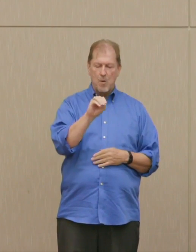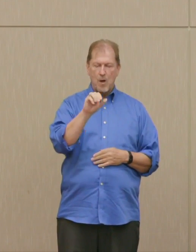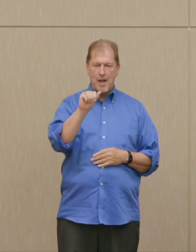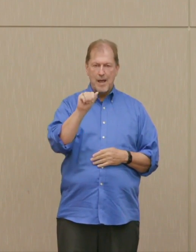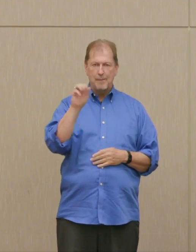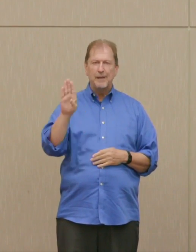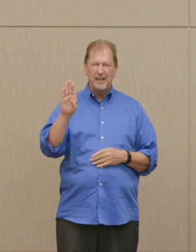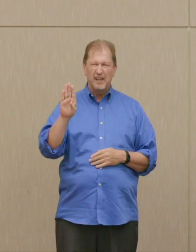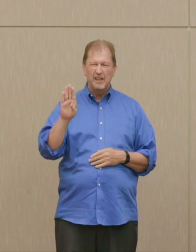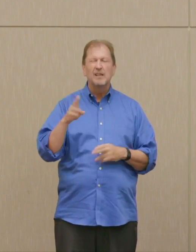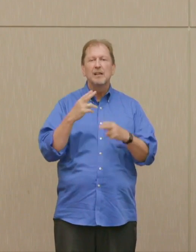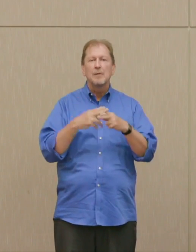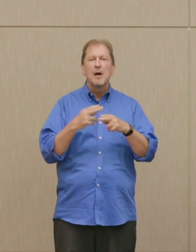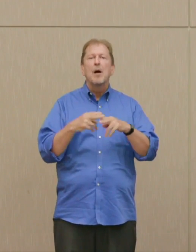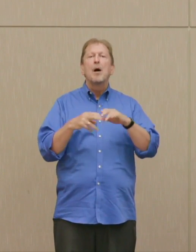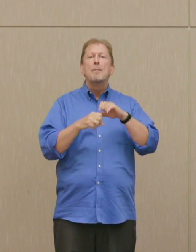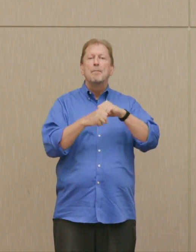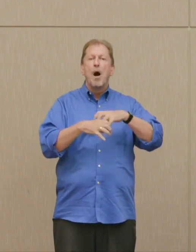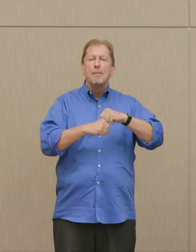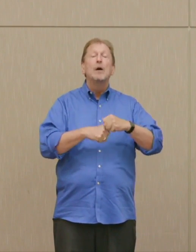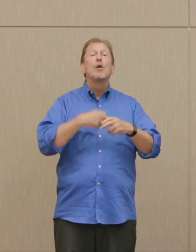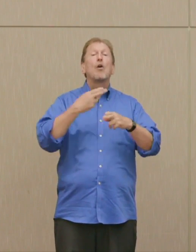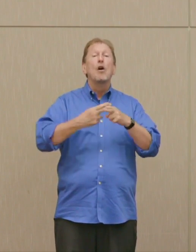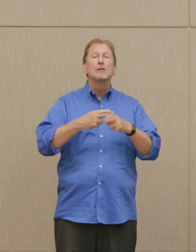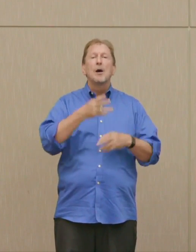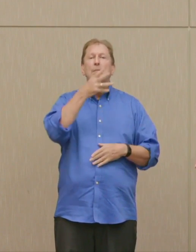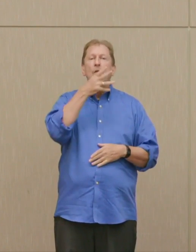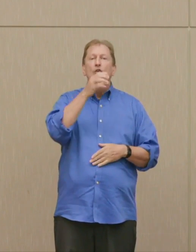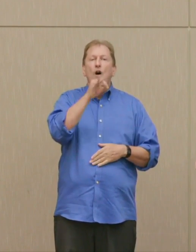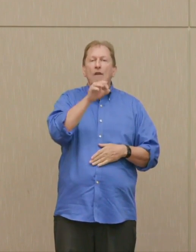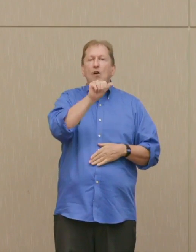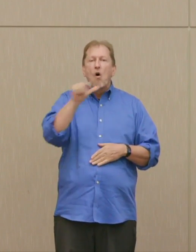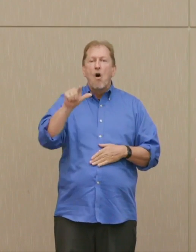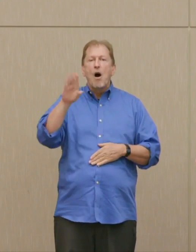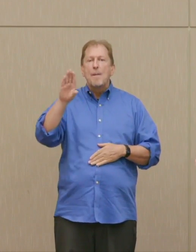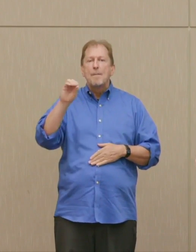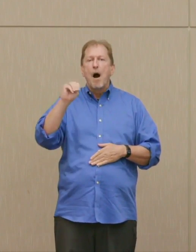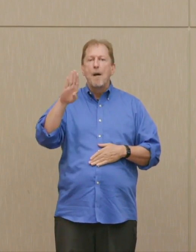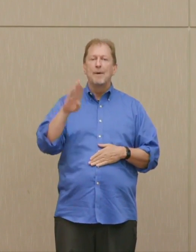call the mother of all bombs. It's described as the largest bomb we'd ever had.